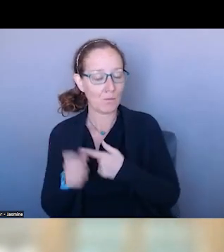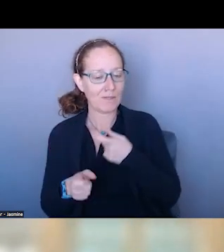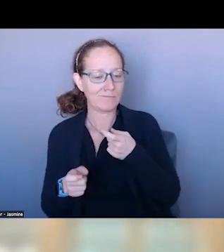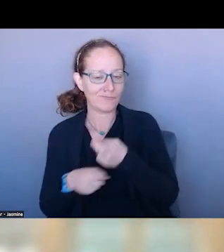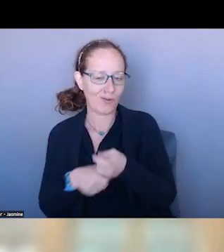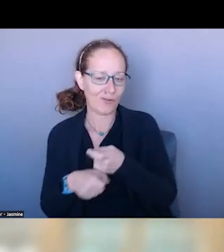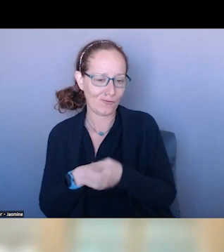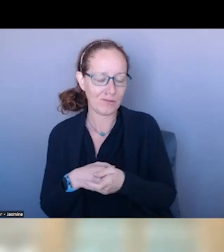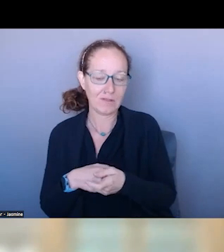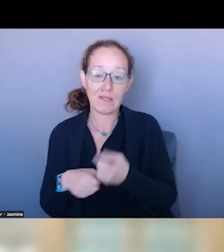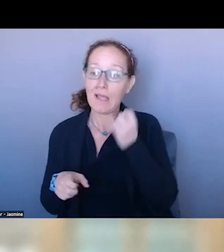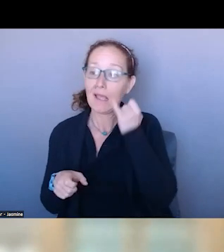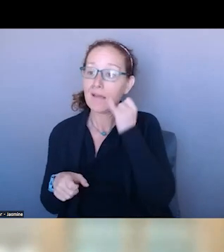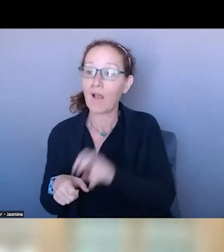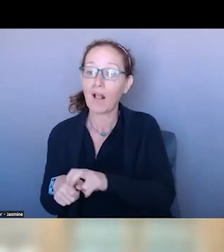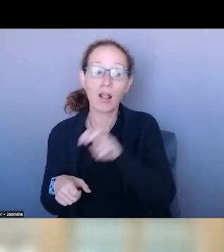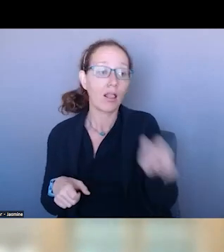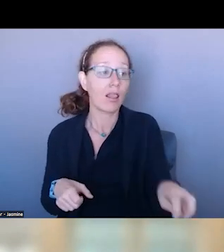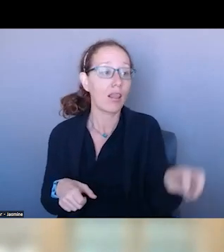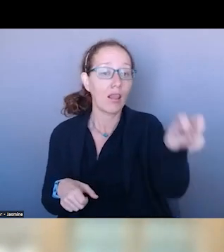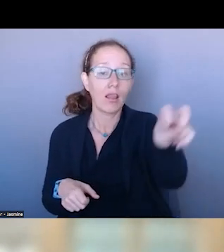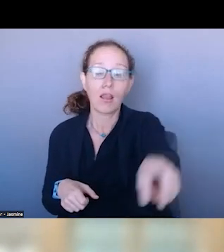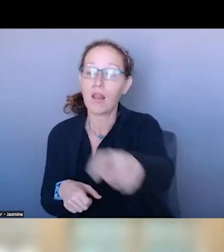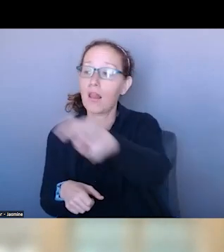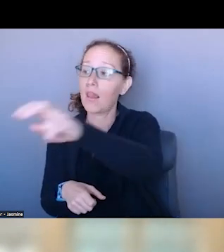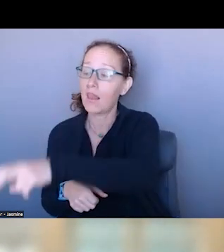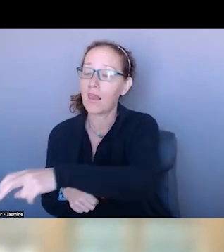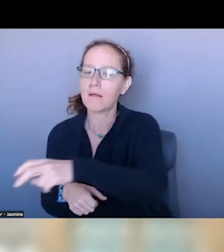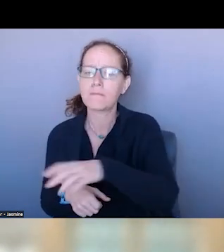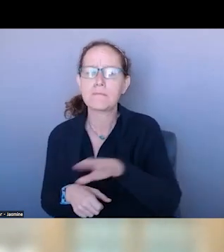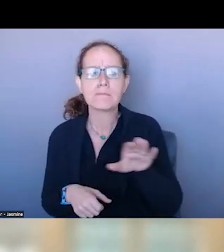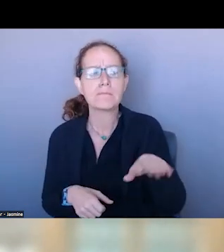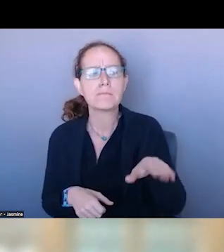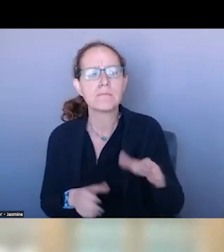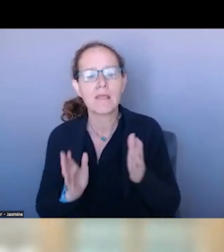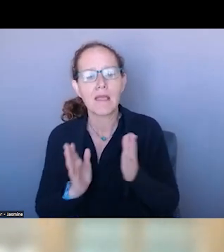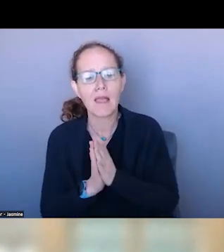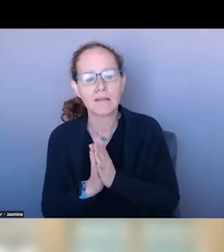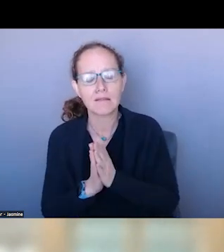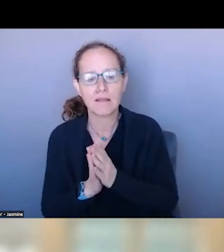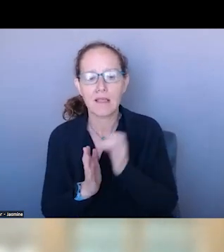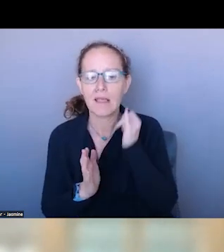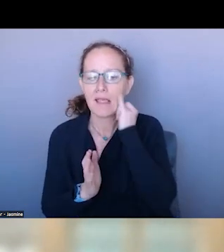NEXT PLACE, HOW DO I GET COMMITTED? WHAT DO YOU DO WITH SUICIDE